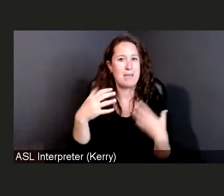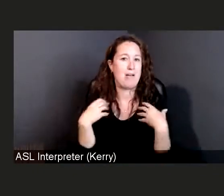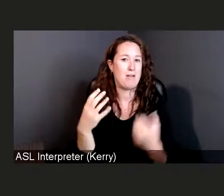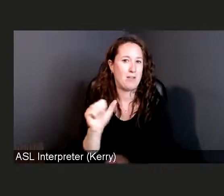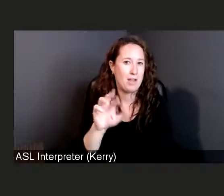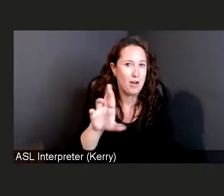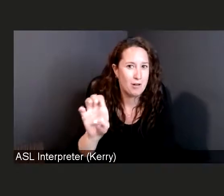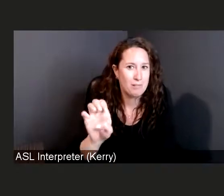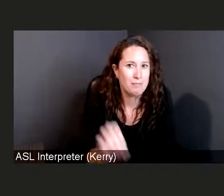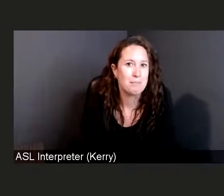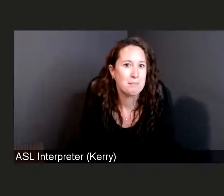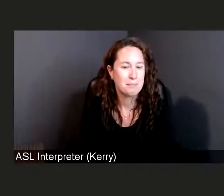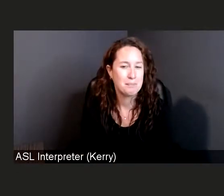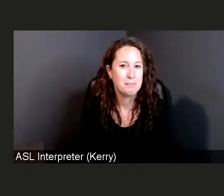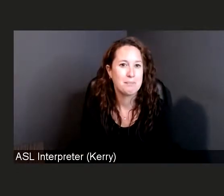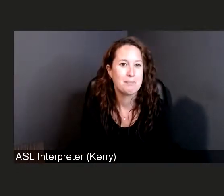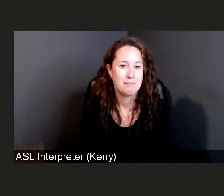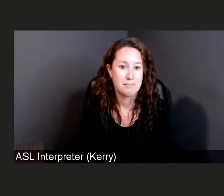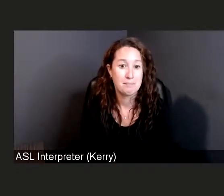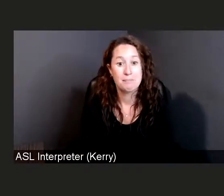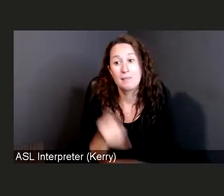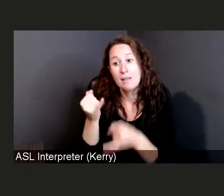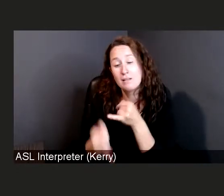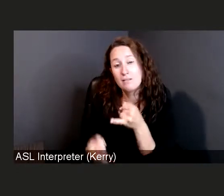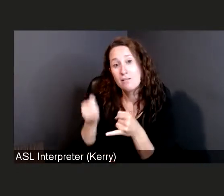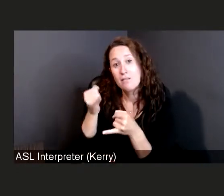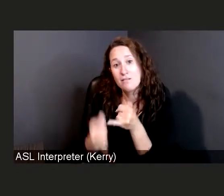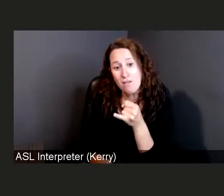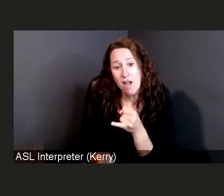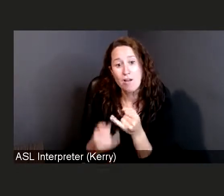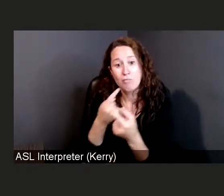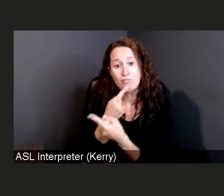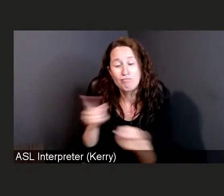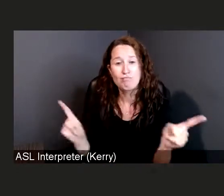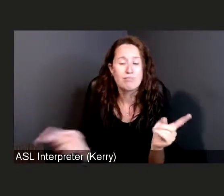On a final note, thank you once again, as Dr. Chasanov enough said to the team,